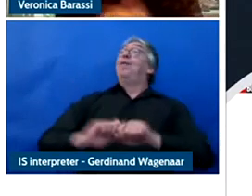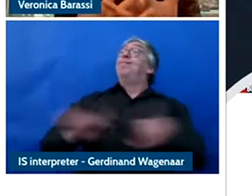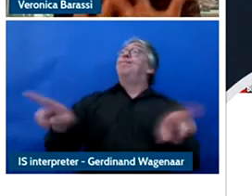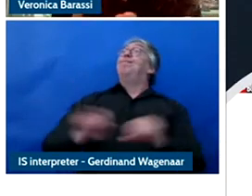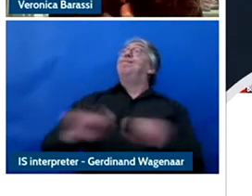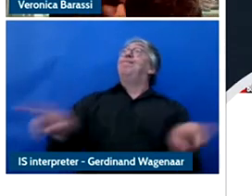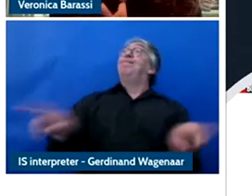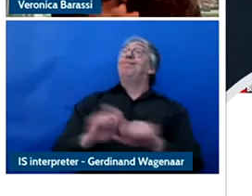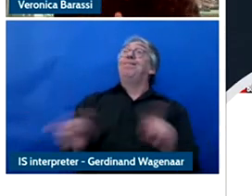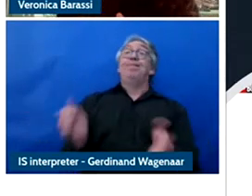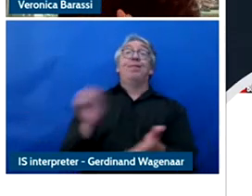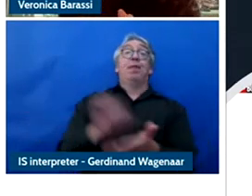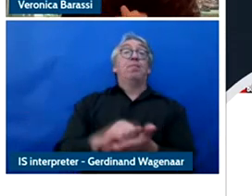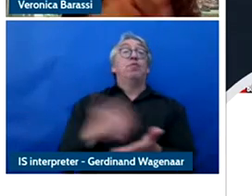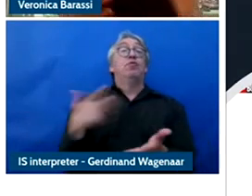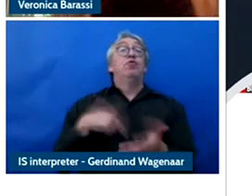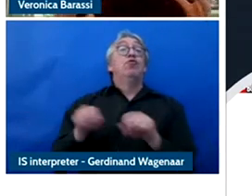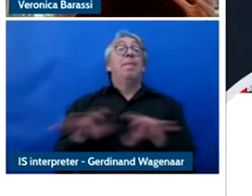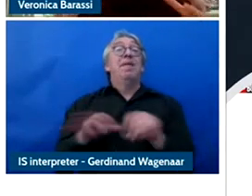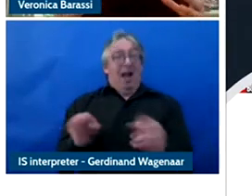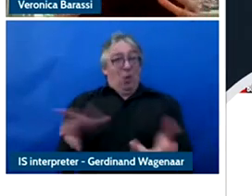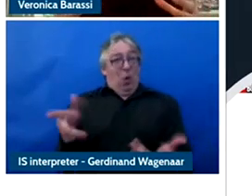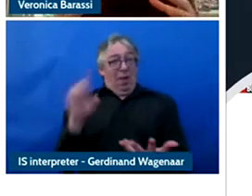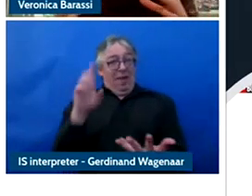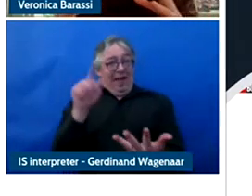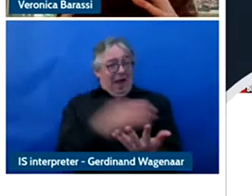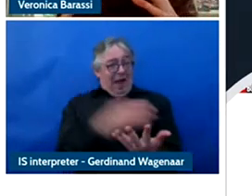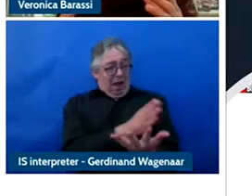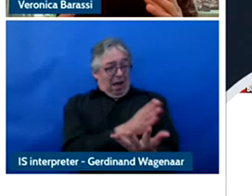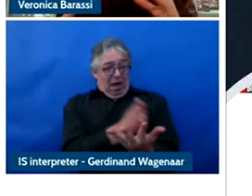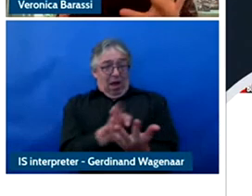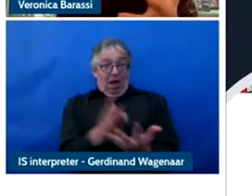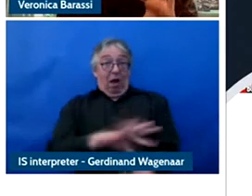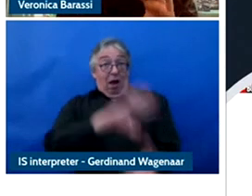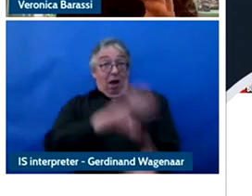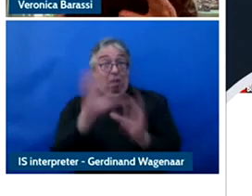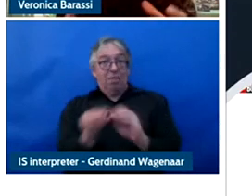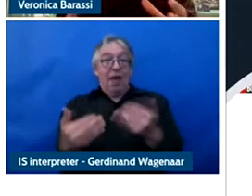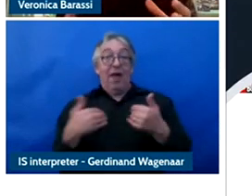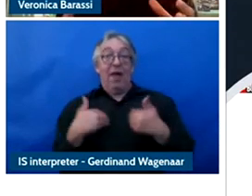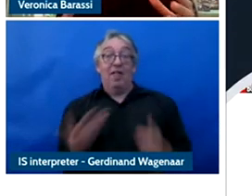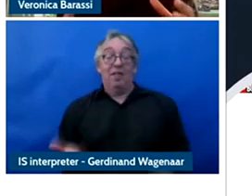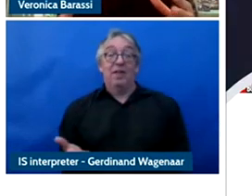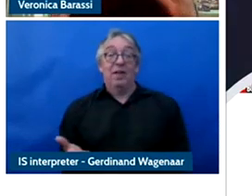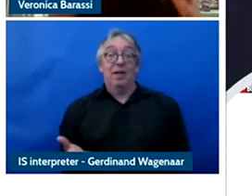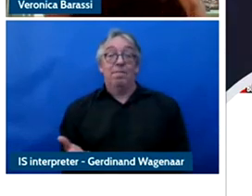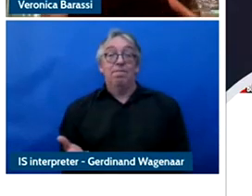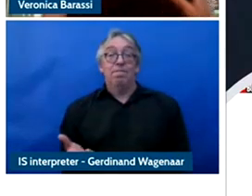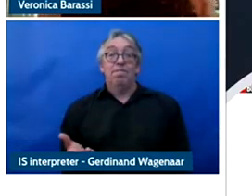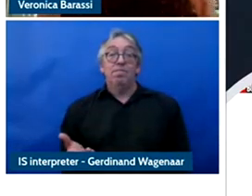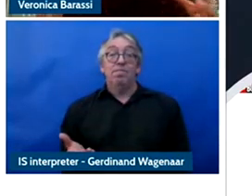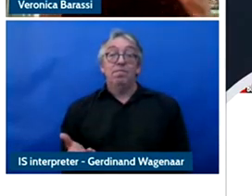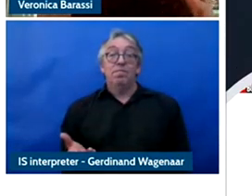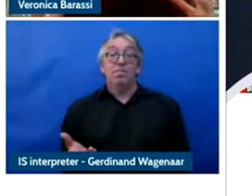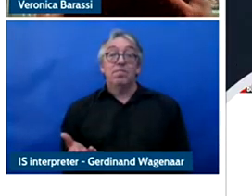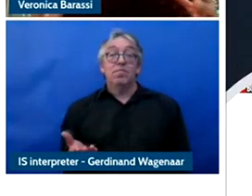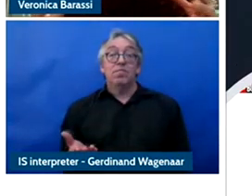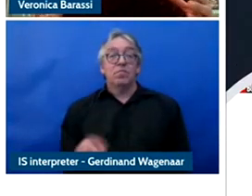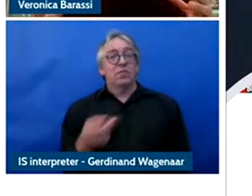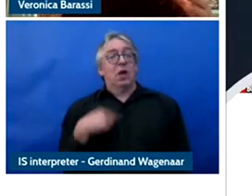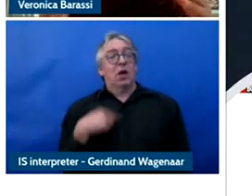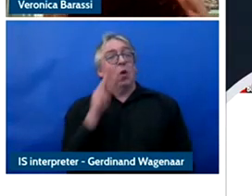And so, both of my research has brought me to understand that the role of big tech